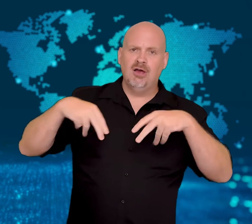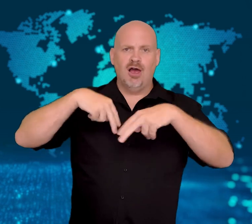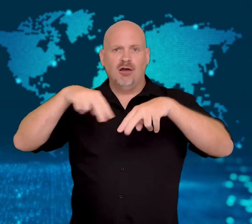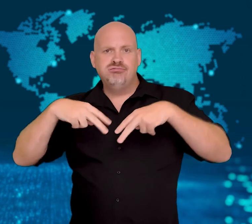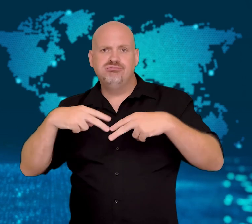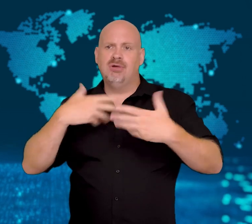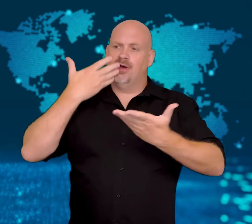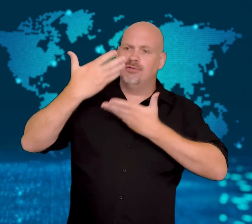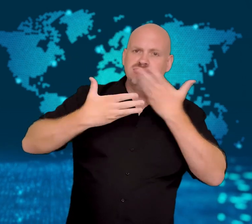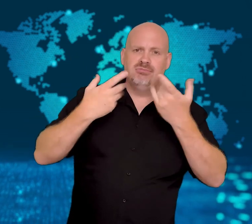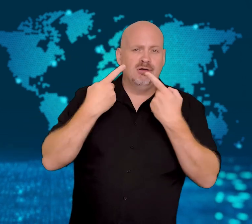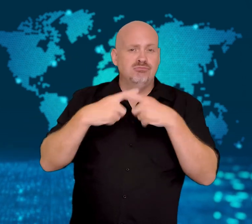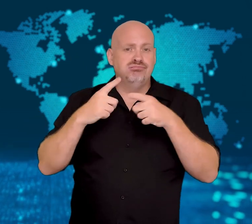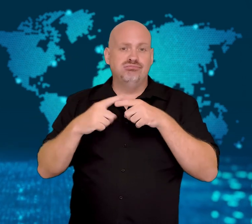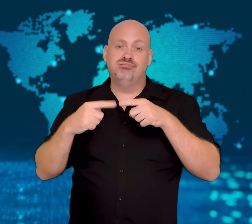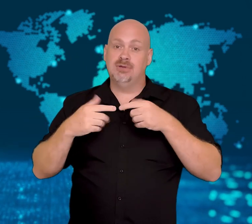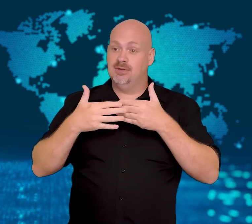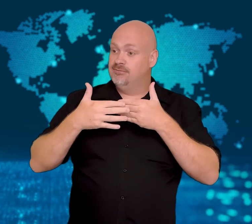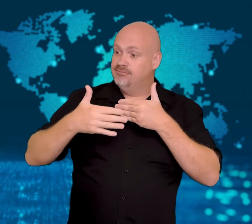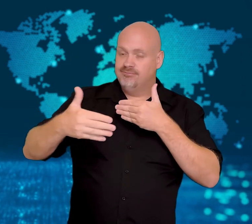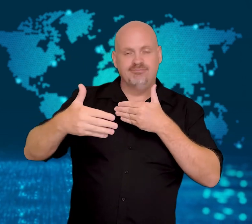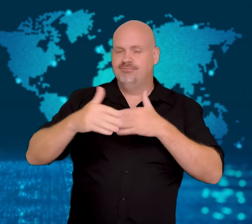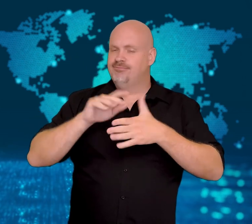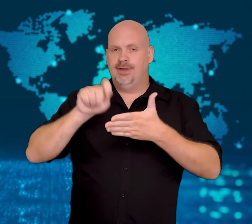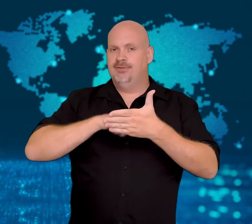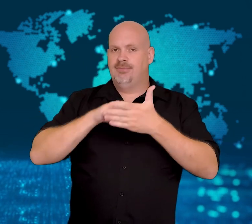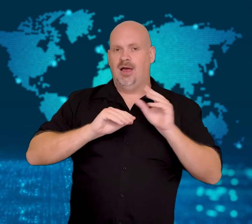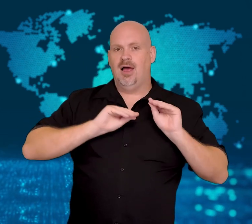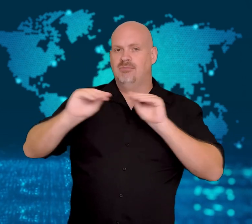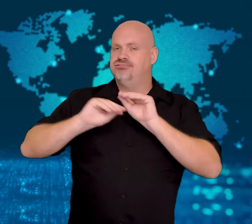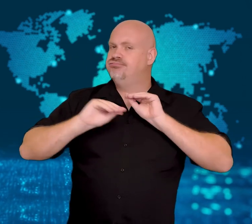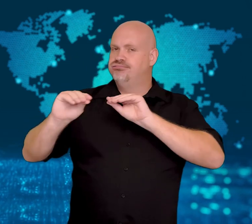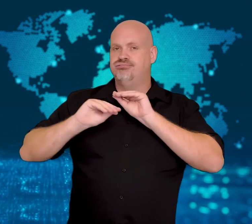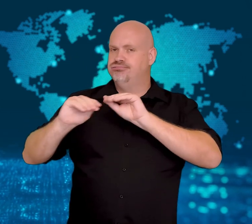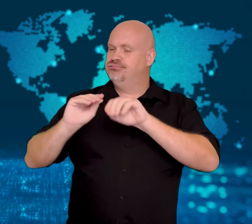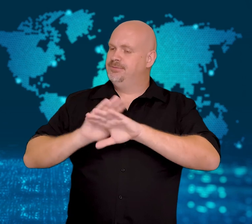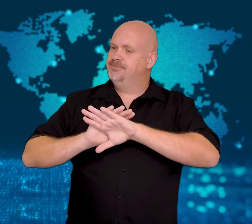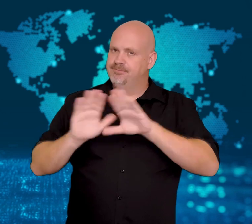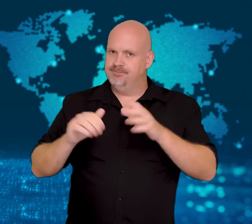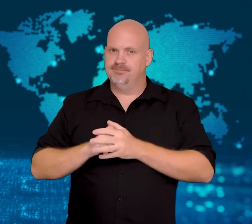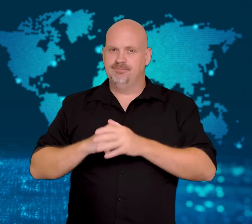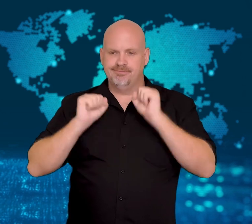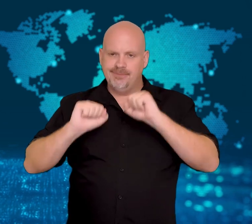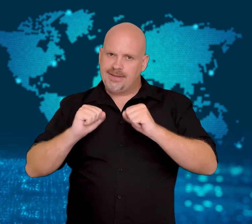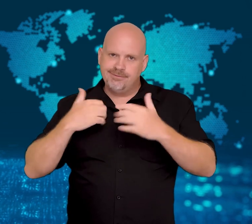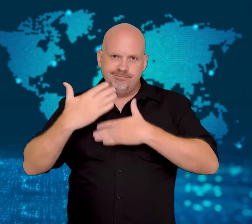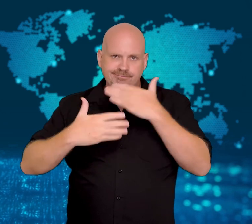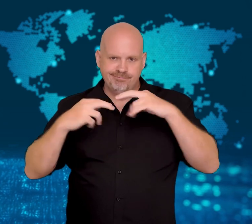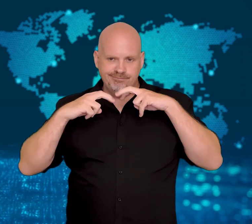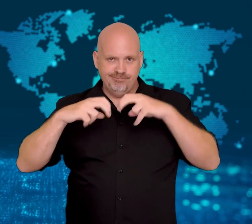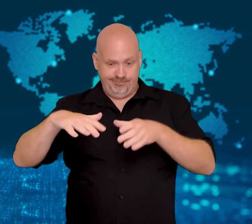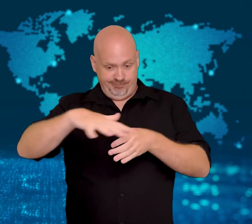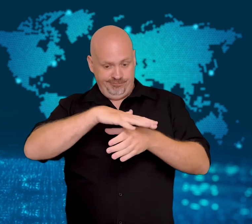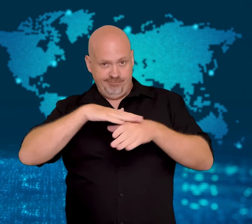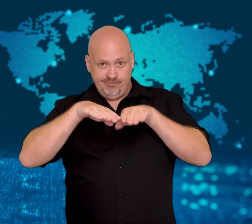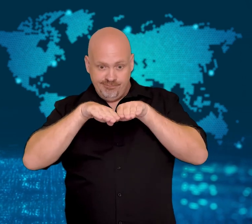In addition, all other shows at the venue have been suspended until